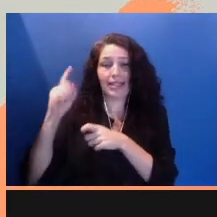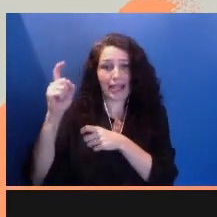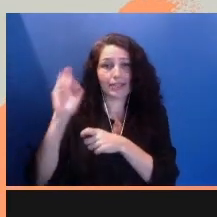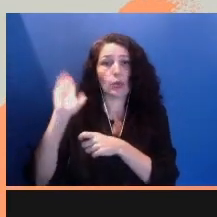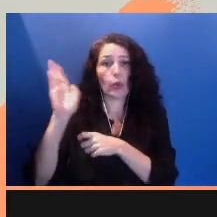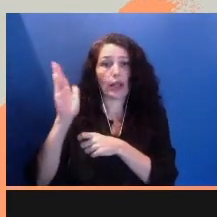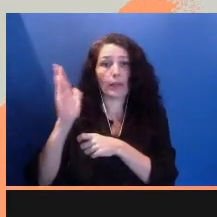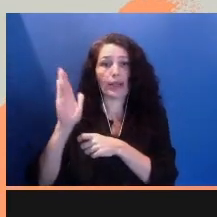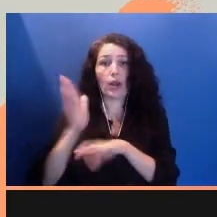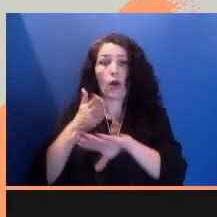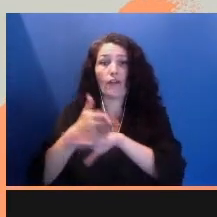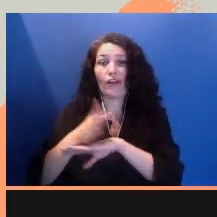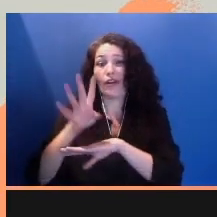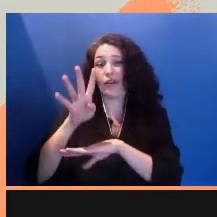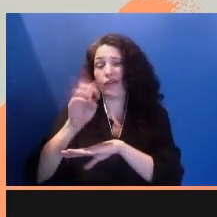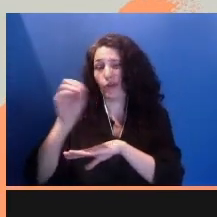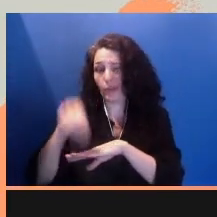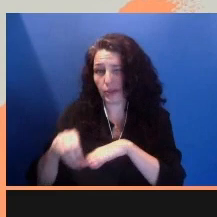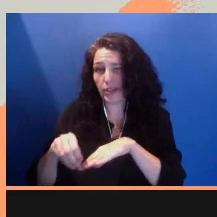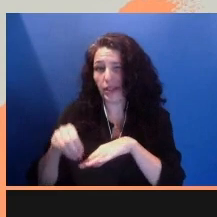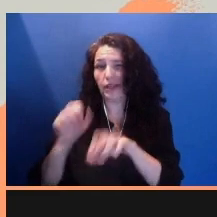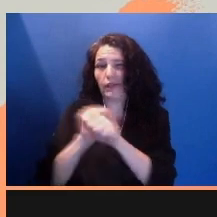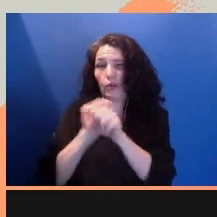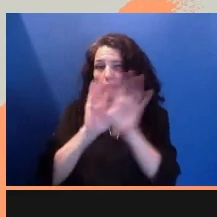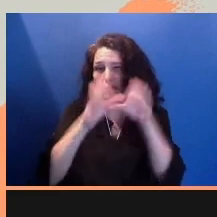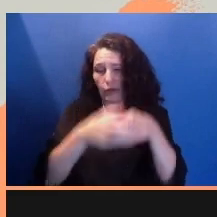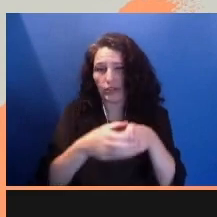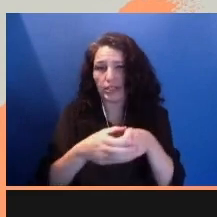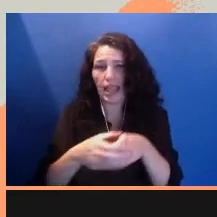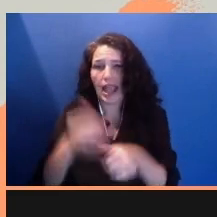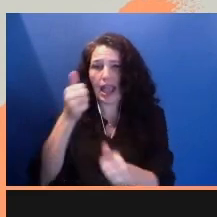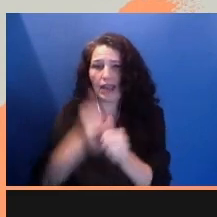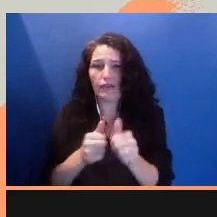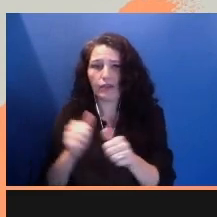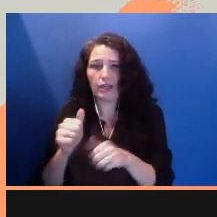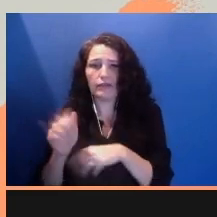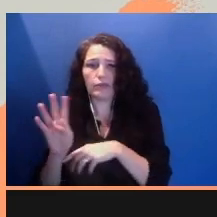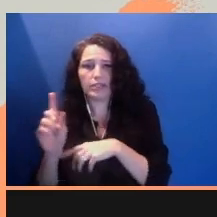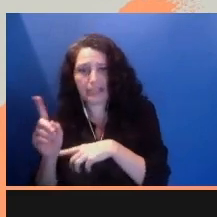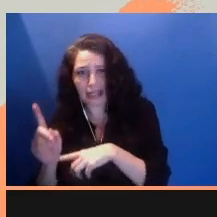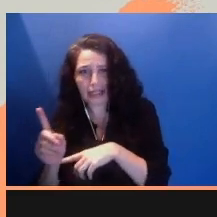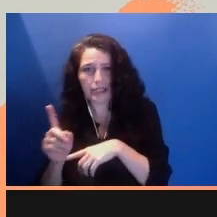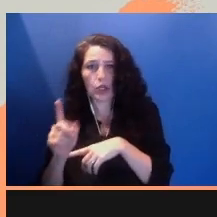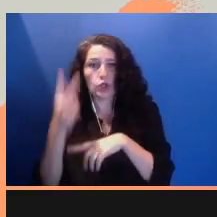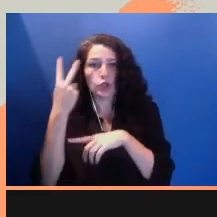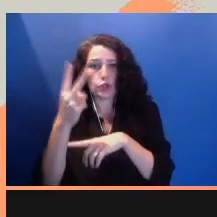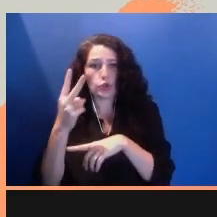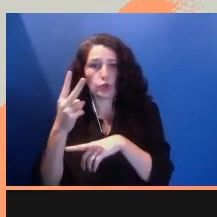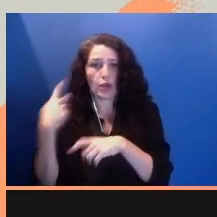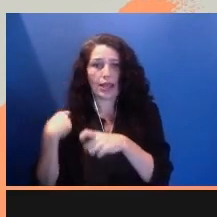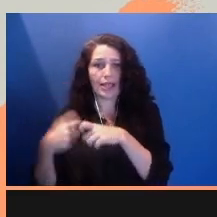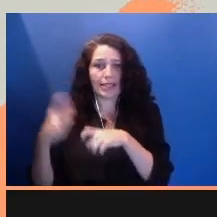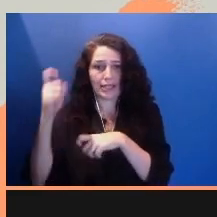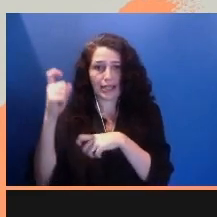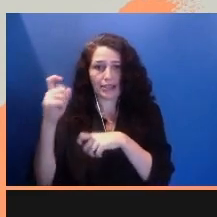for every 30 seconds, 2 non-Latinx reach retirement age, and 1 Latinx turns 18.